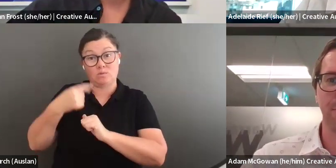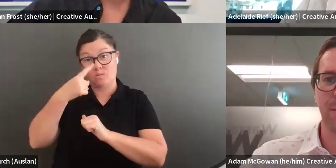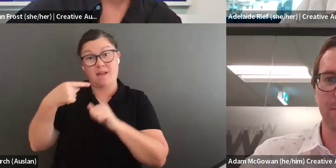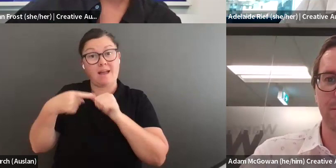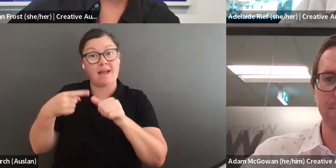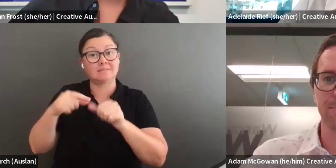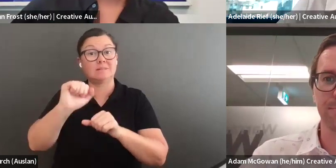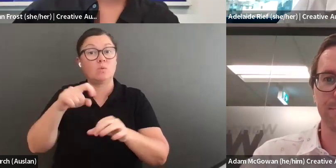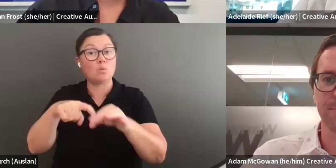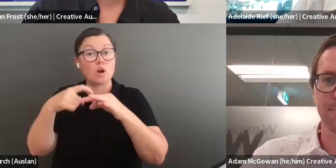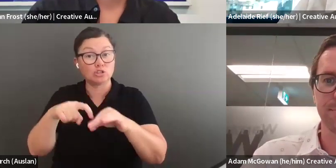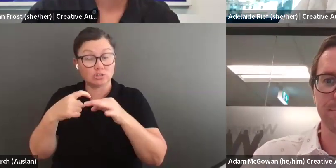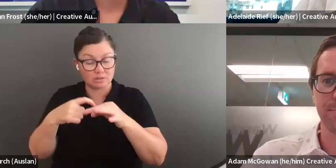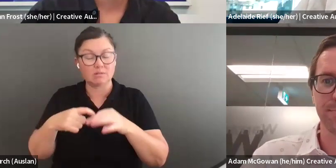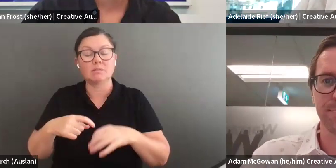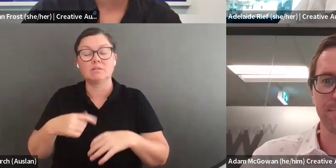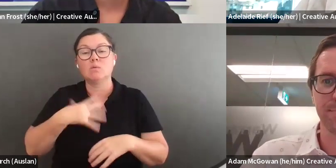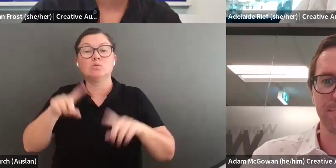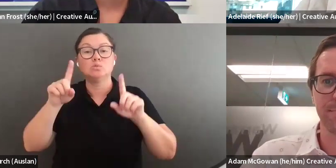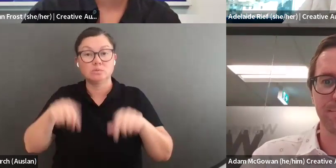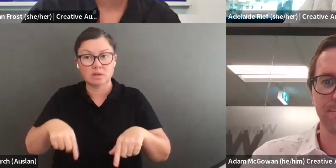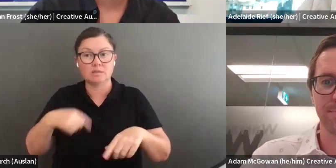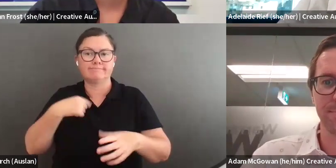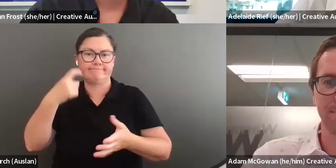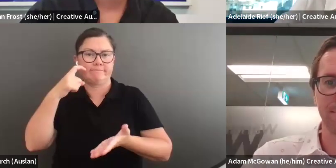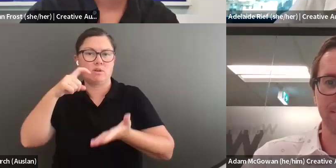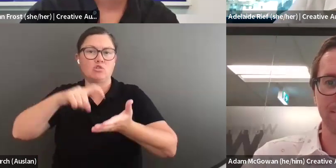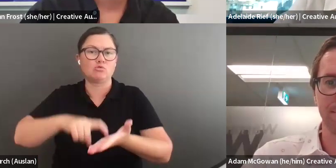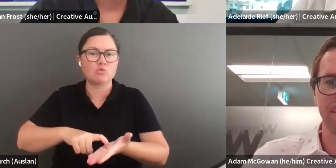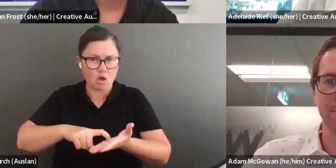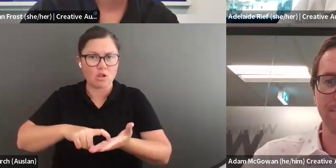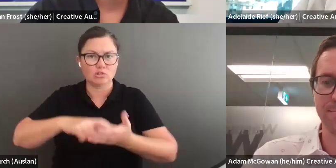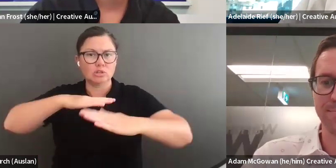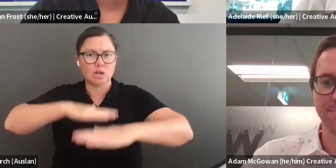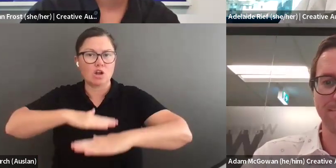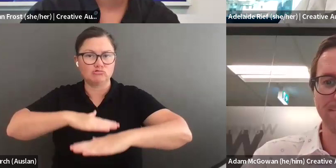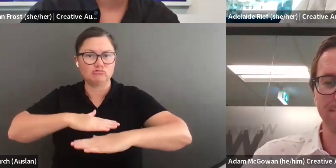and along with my colleagues, we will be here to answer all of your questions today,